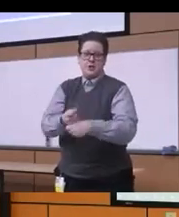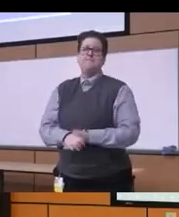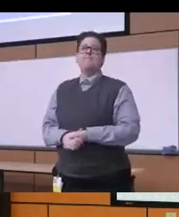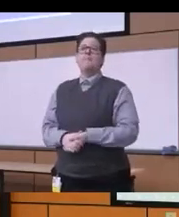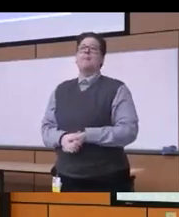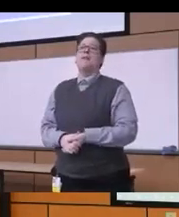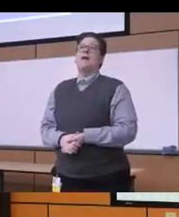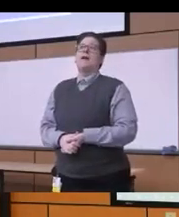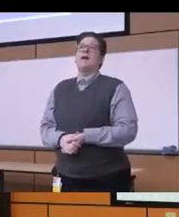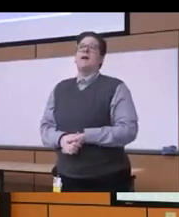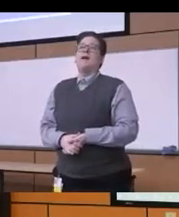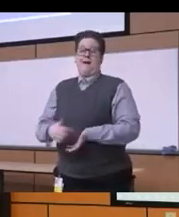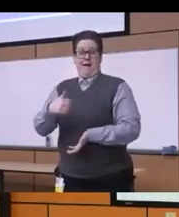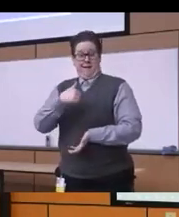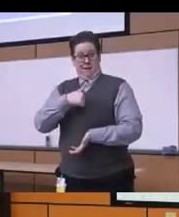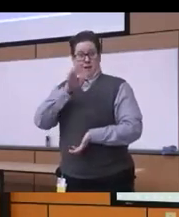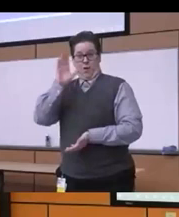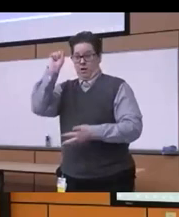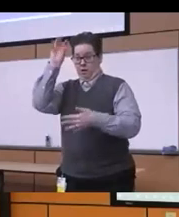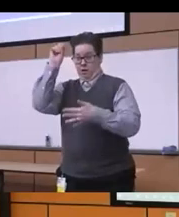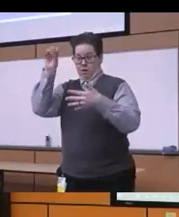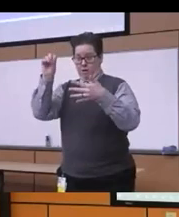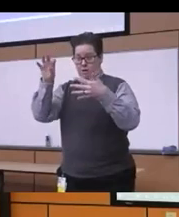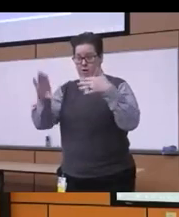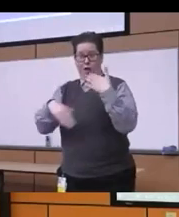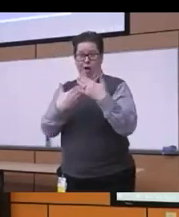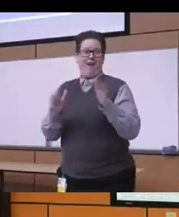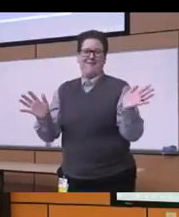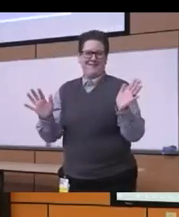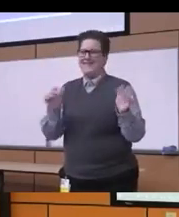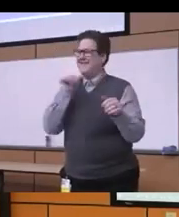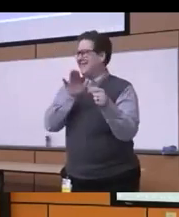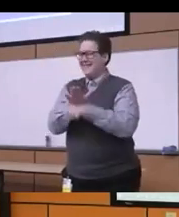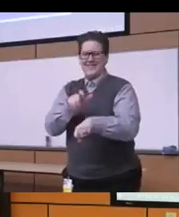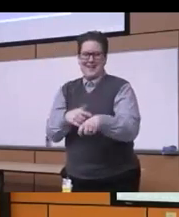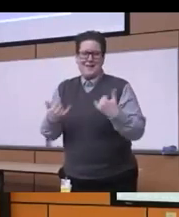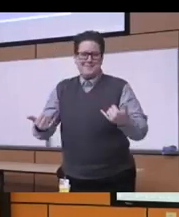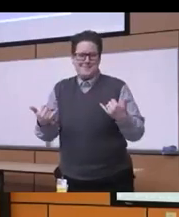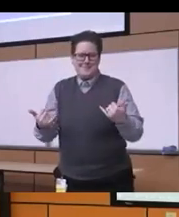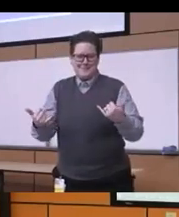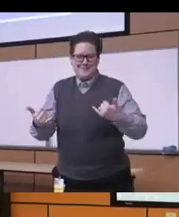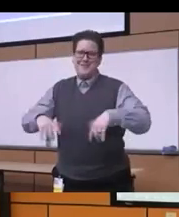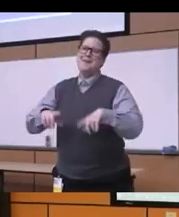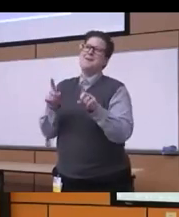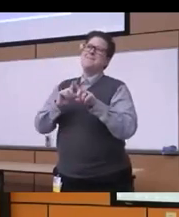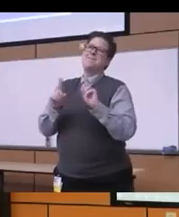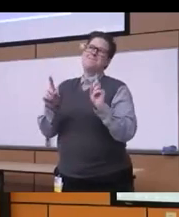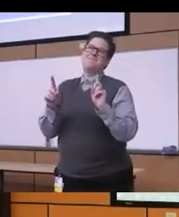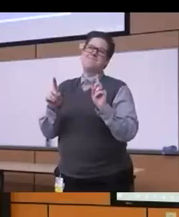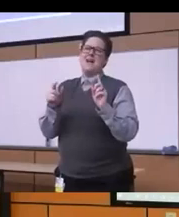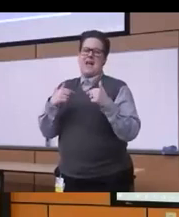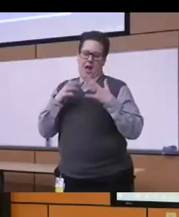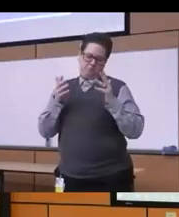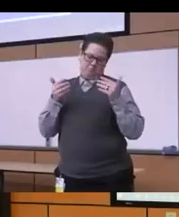be going over um all this for the sake of time today but I will turn the microphone directly